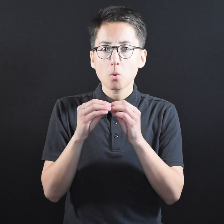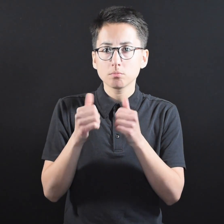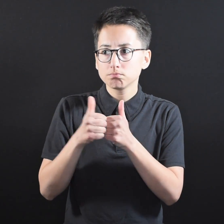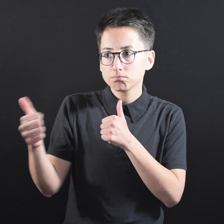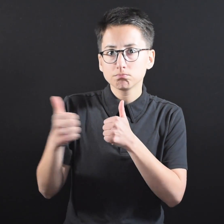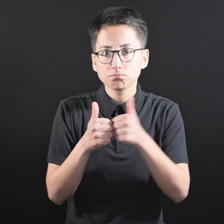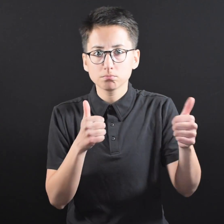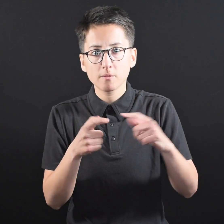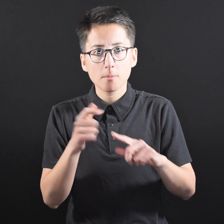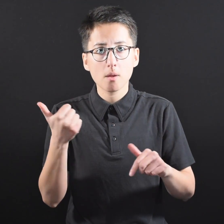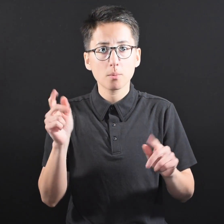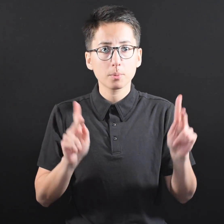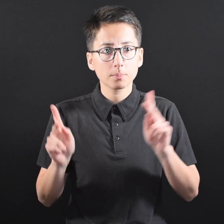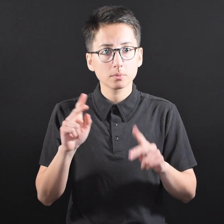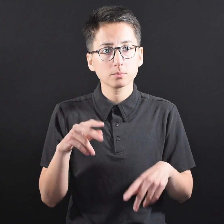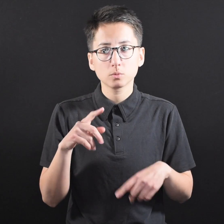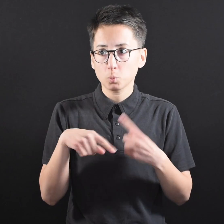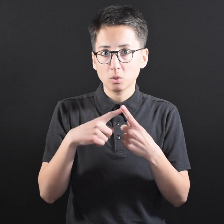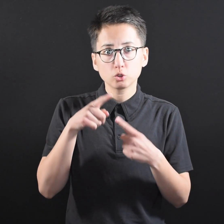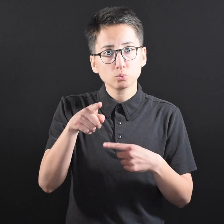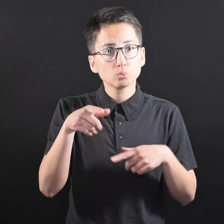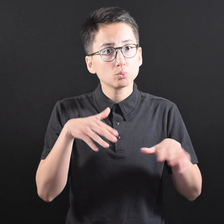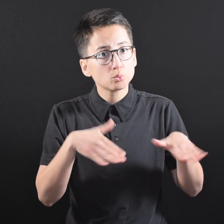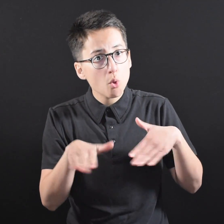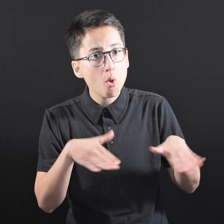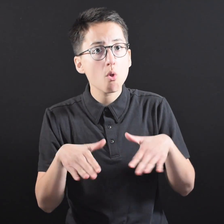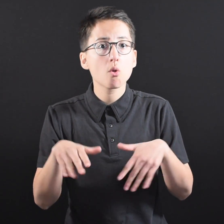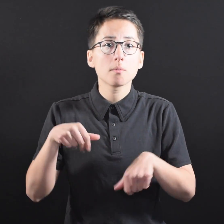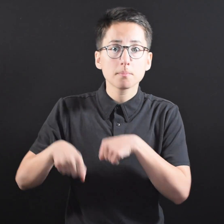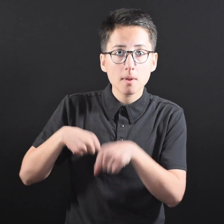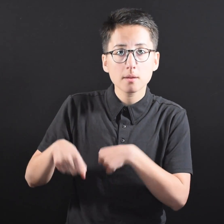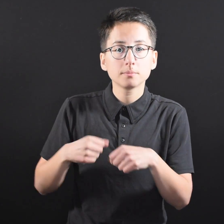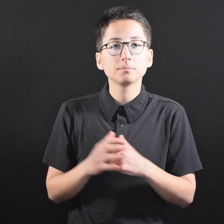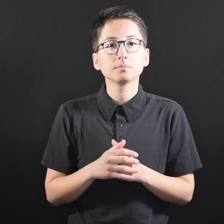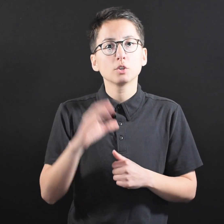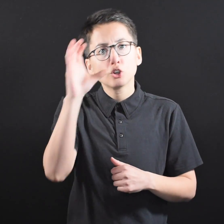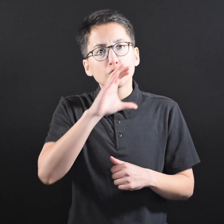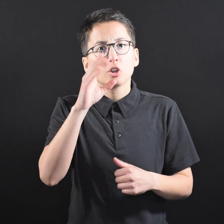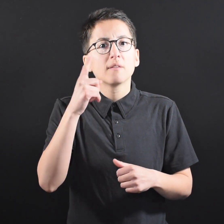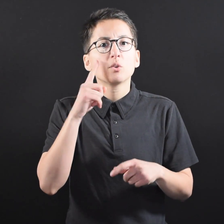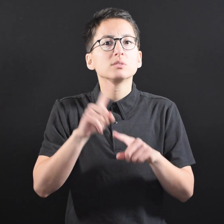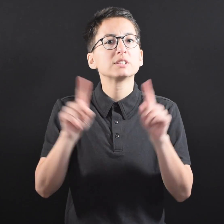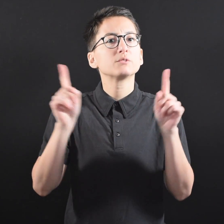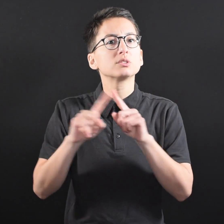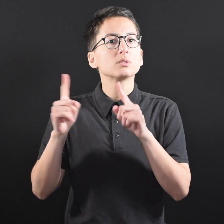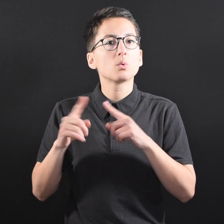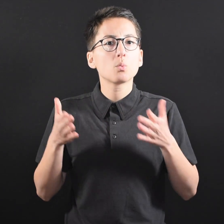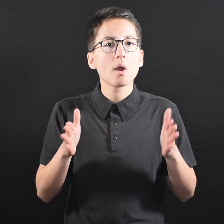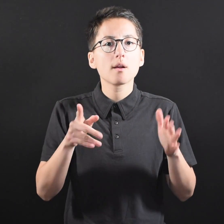at least six feet from others as much as possible while walking or biking. Look for new routes that